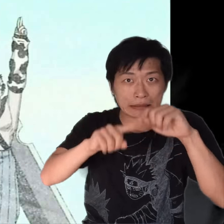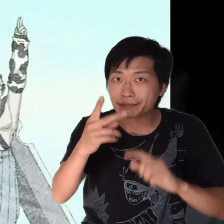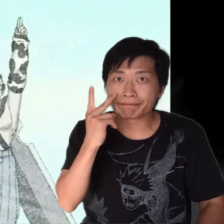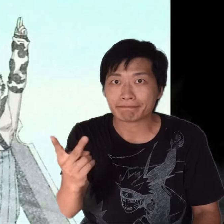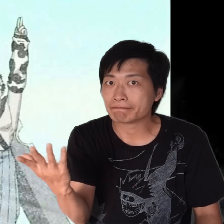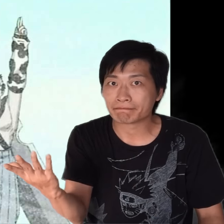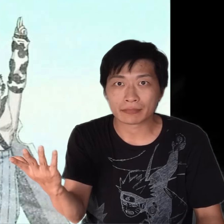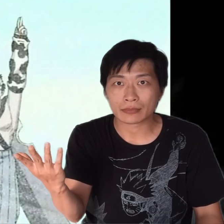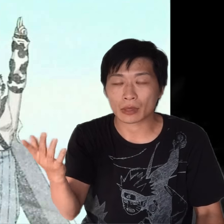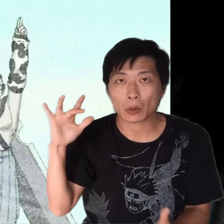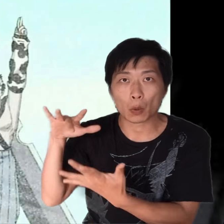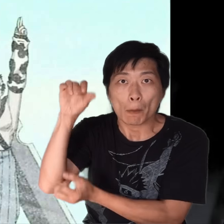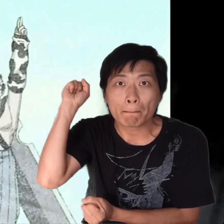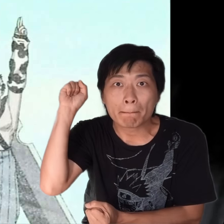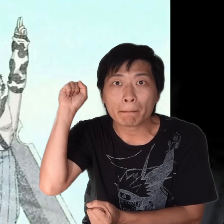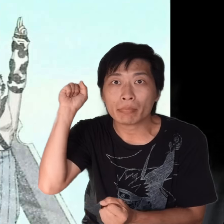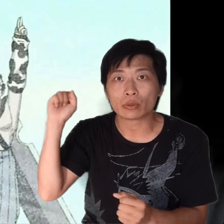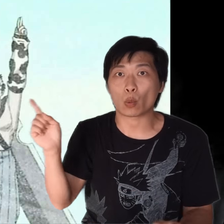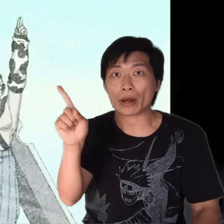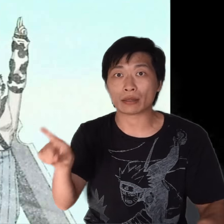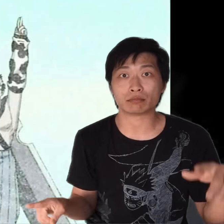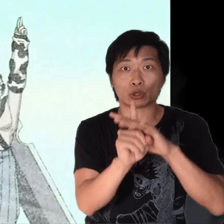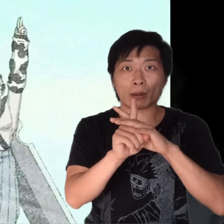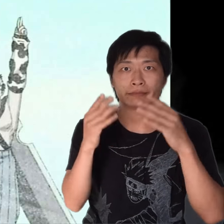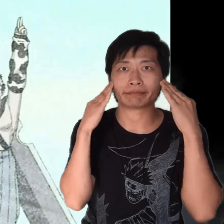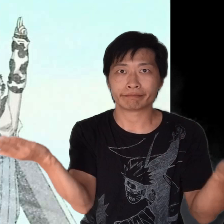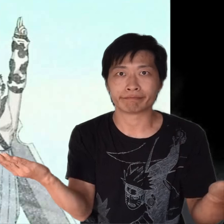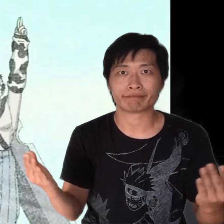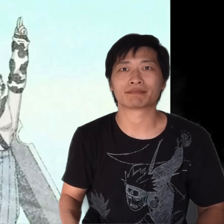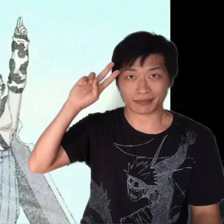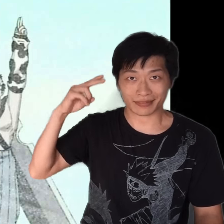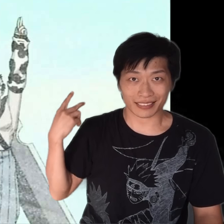You can't see him. He can disappear and you don't know where he will reappear from within the Mist.